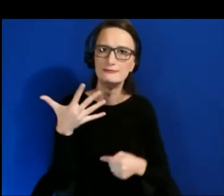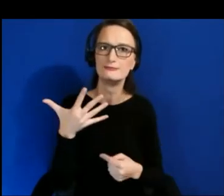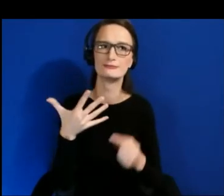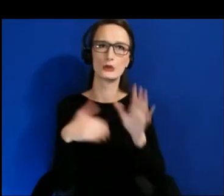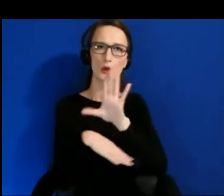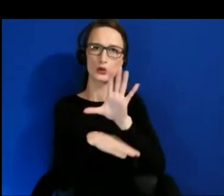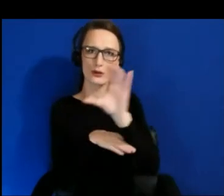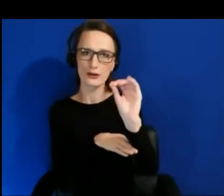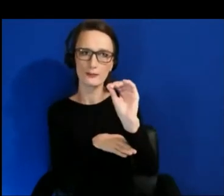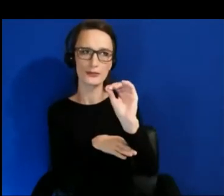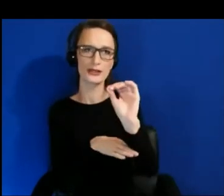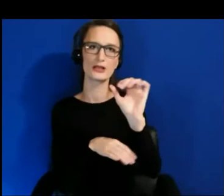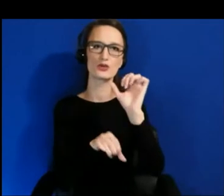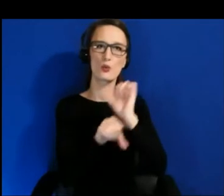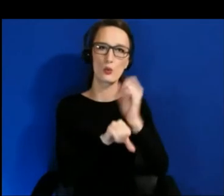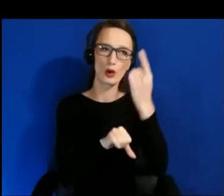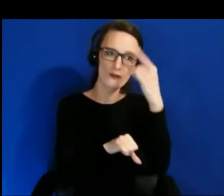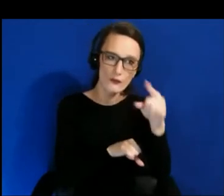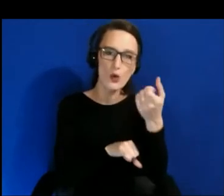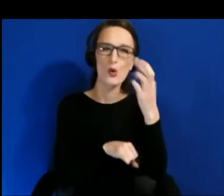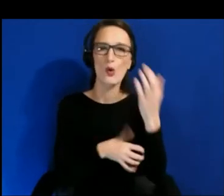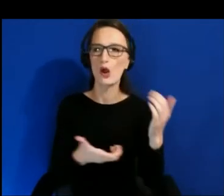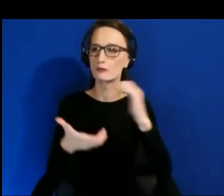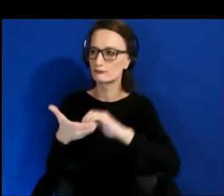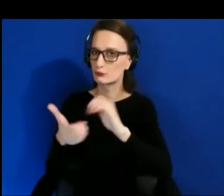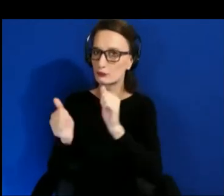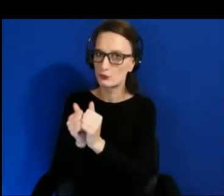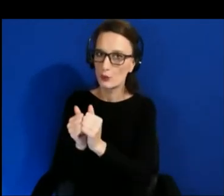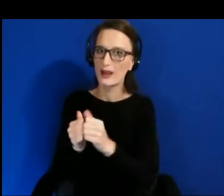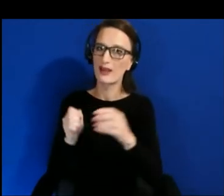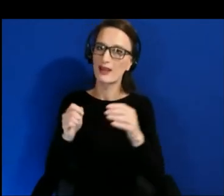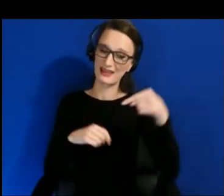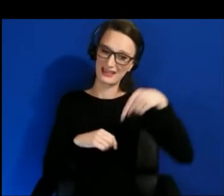Kind of spread that word because the more that we're working with one another and spreading